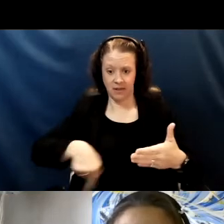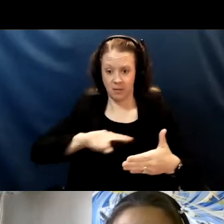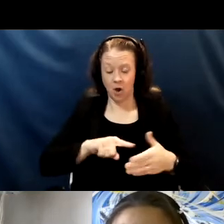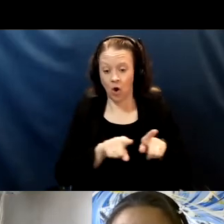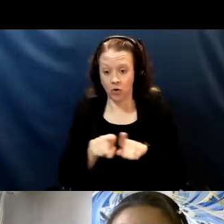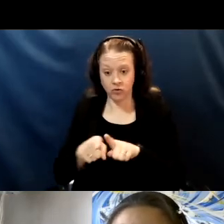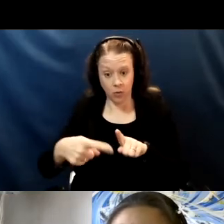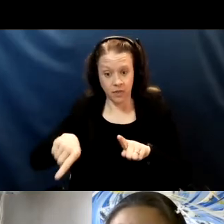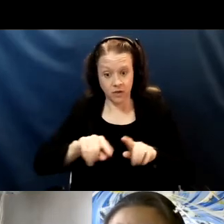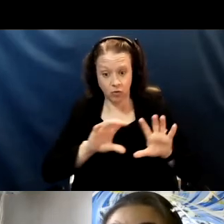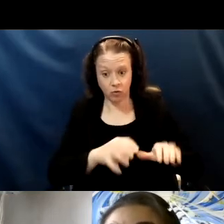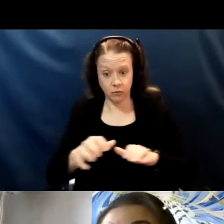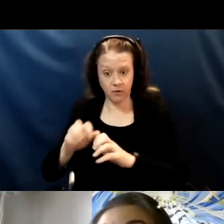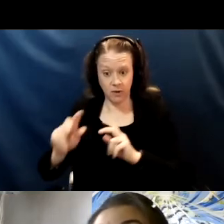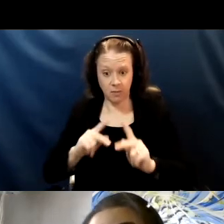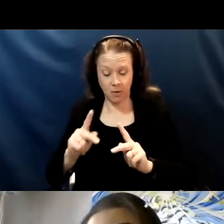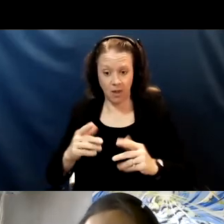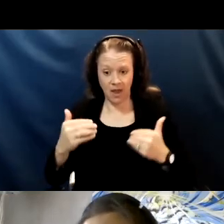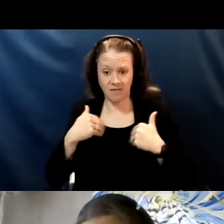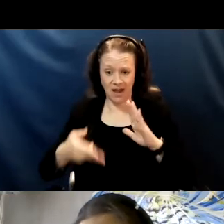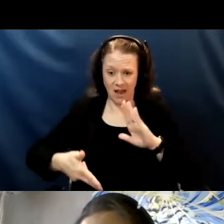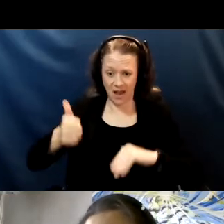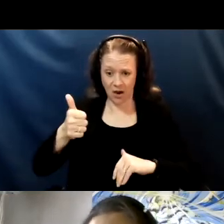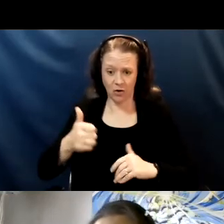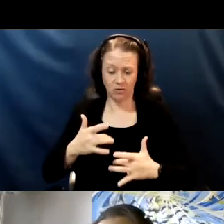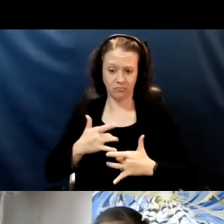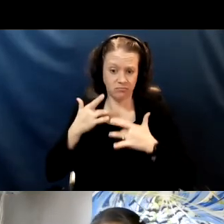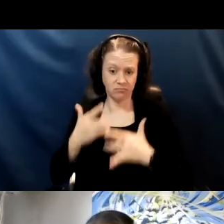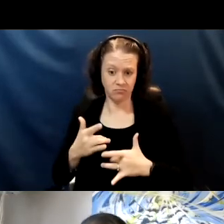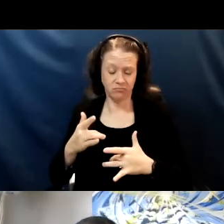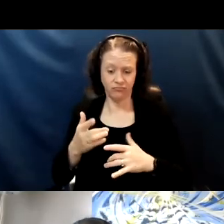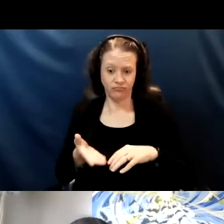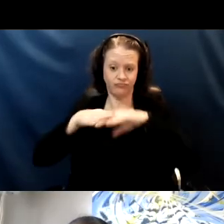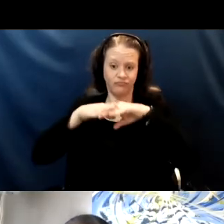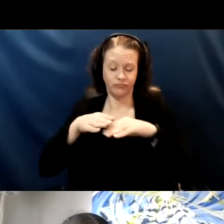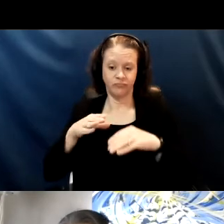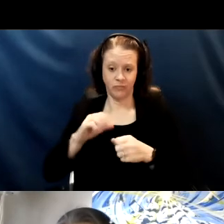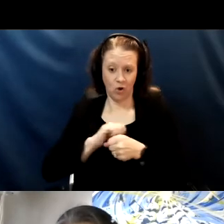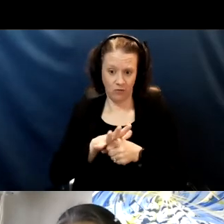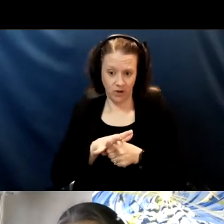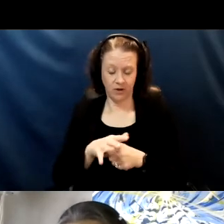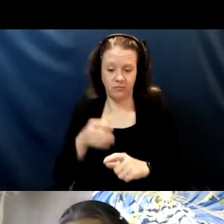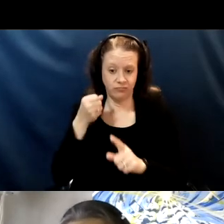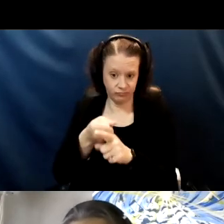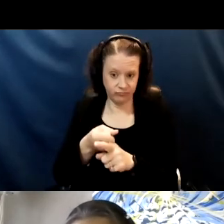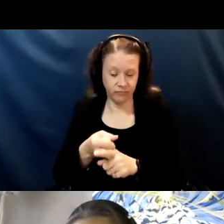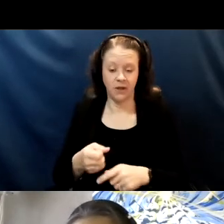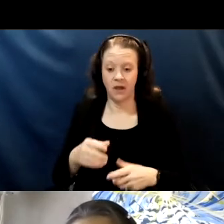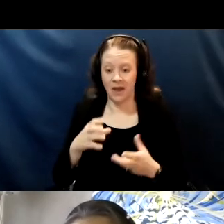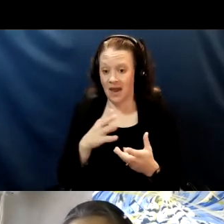And so, and that not only has the virus disproportionately impacted these communities,